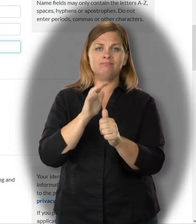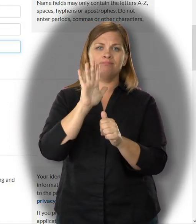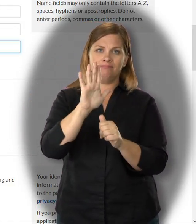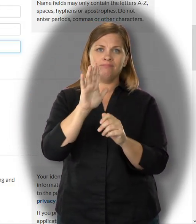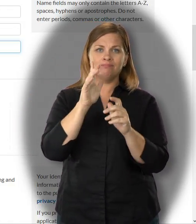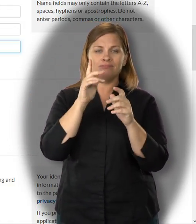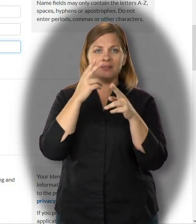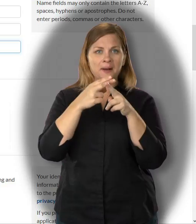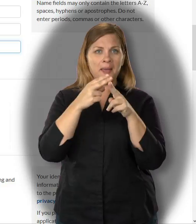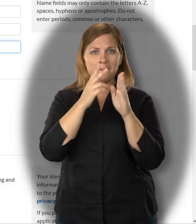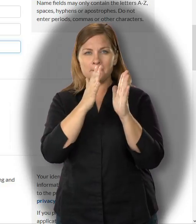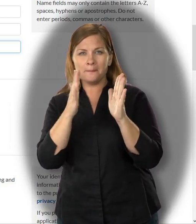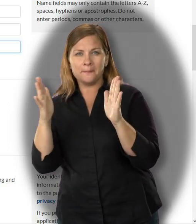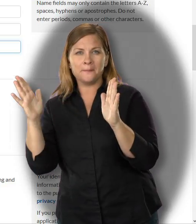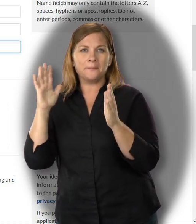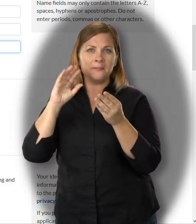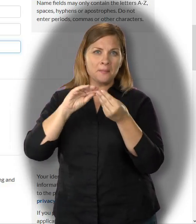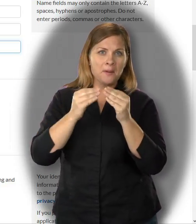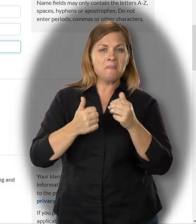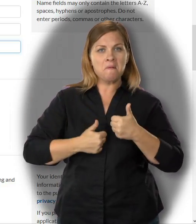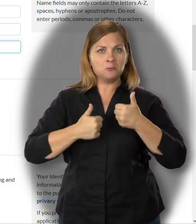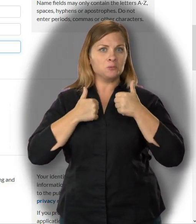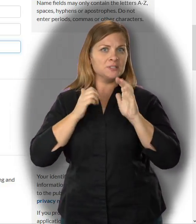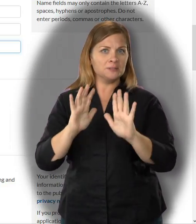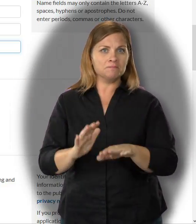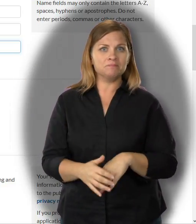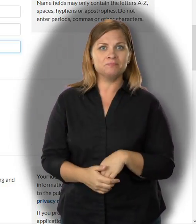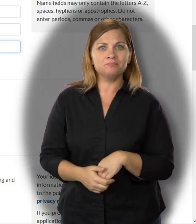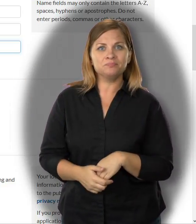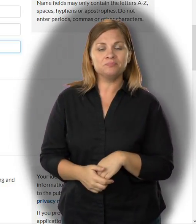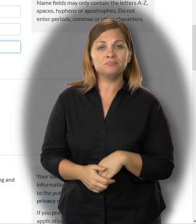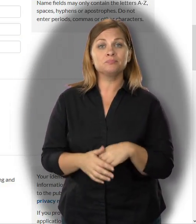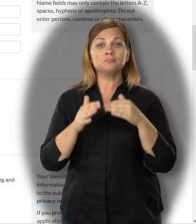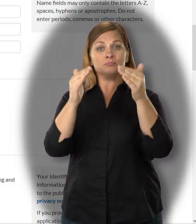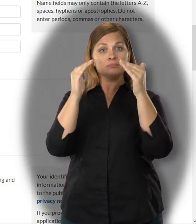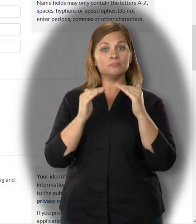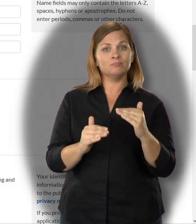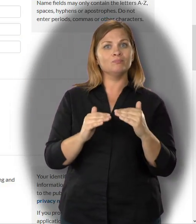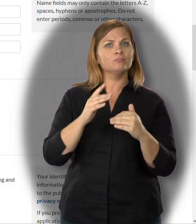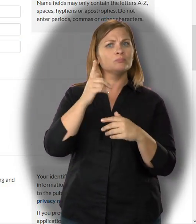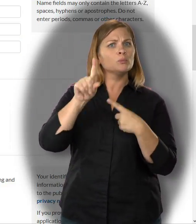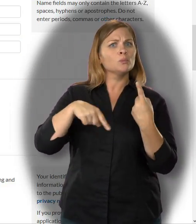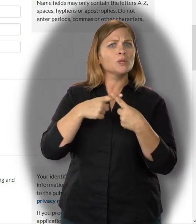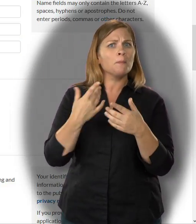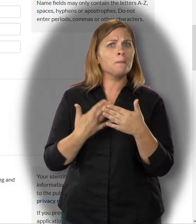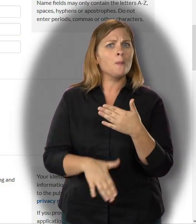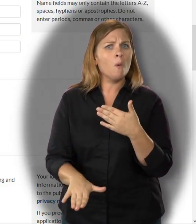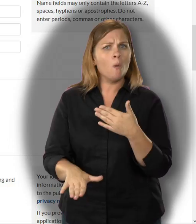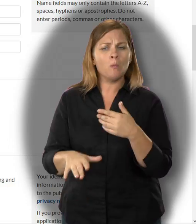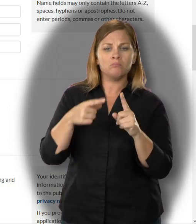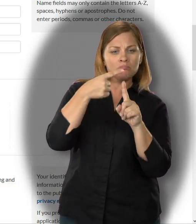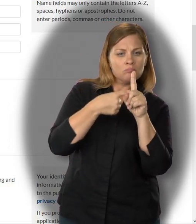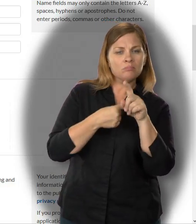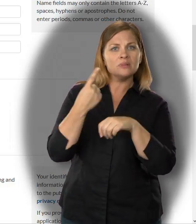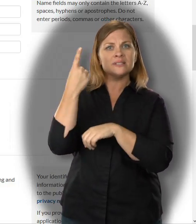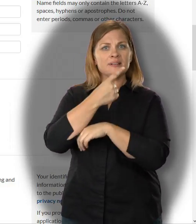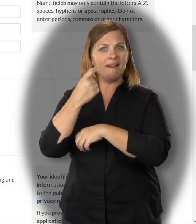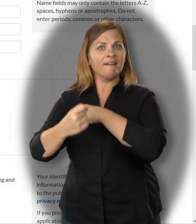Do not type any other characters, like numbers or periods. Next it asks for your date of birth.